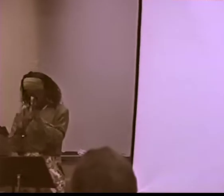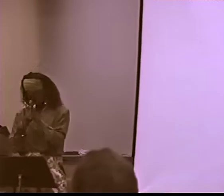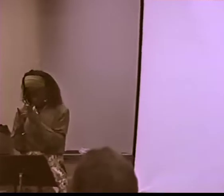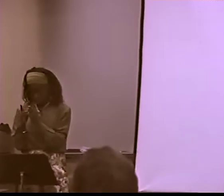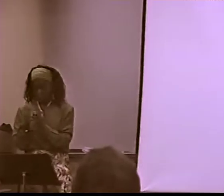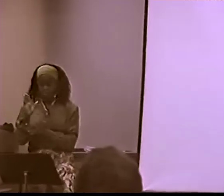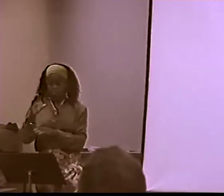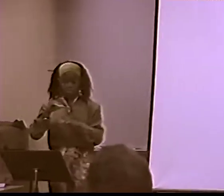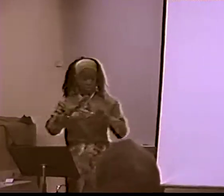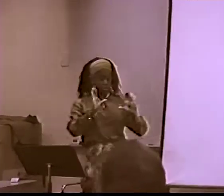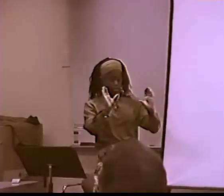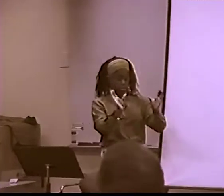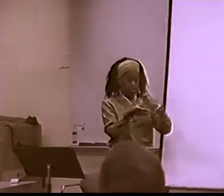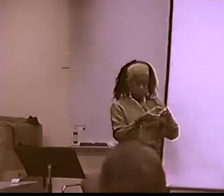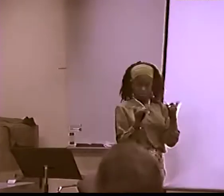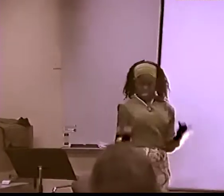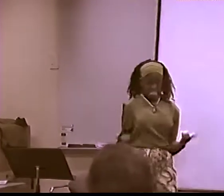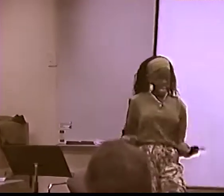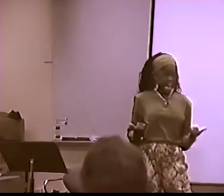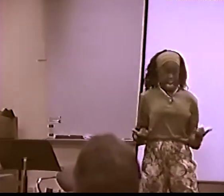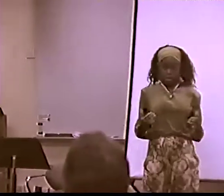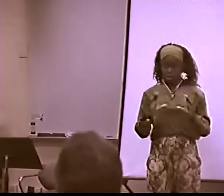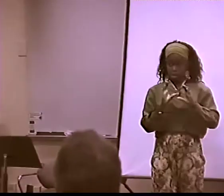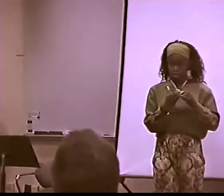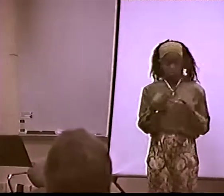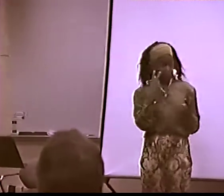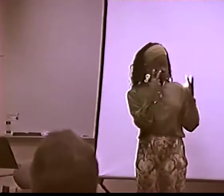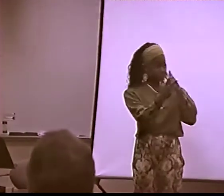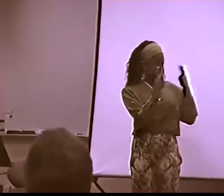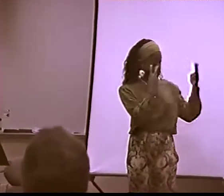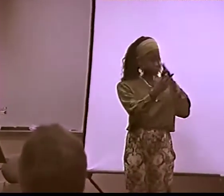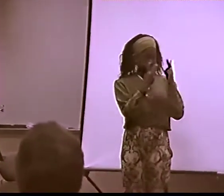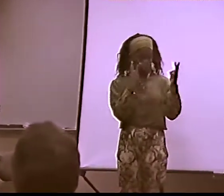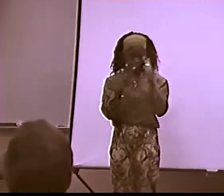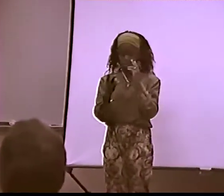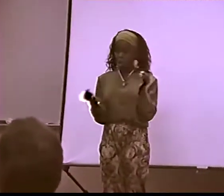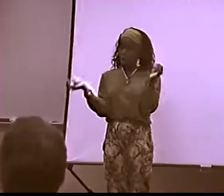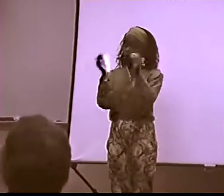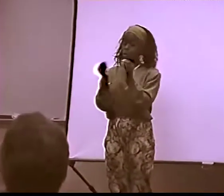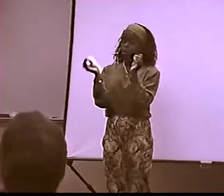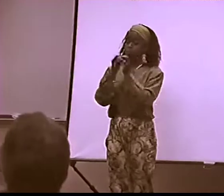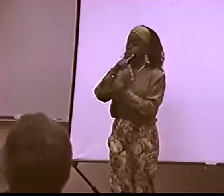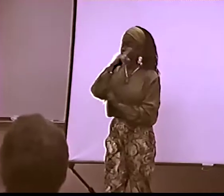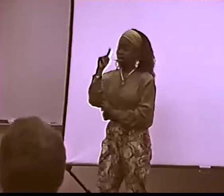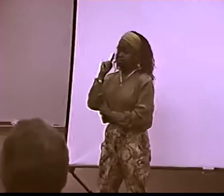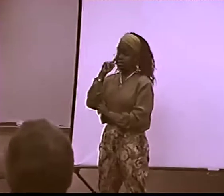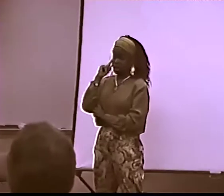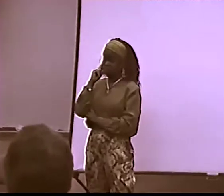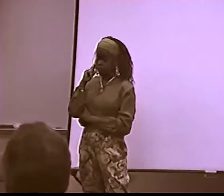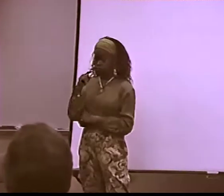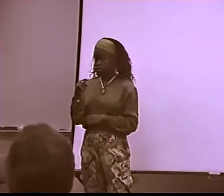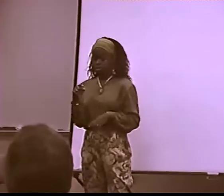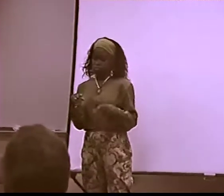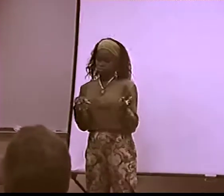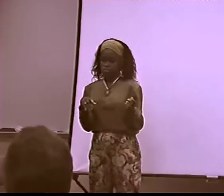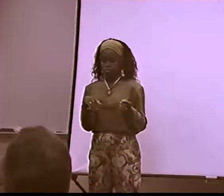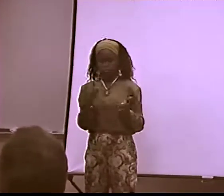IT WAS ... BY A GROUP OF PEOPLE